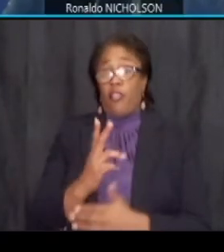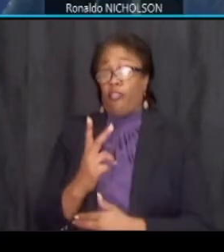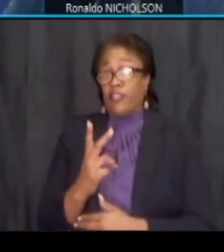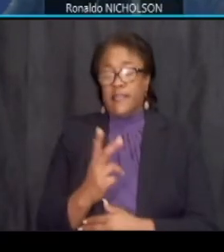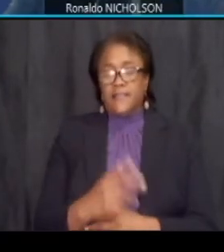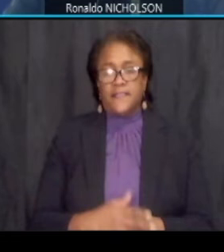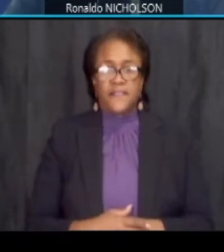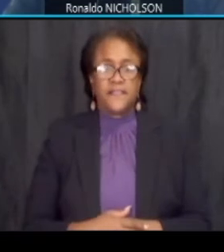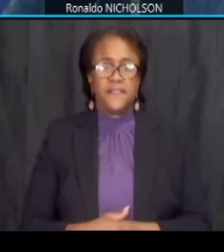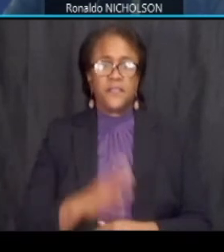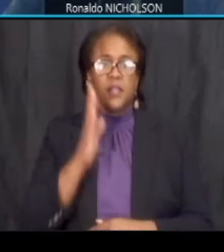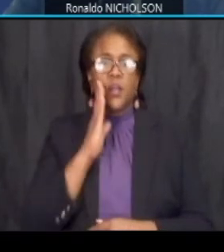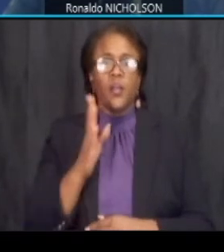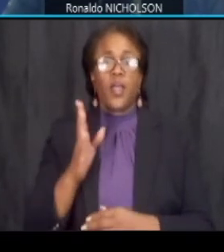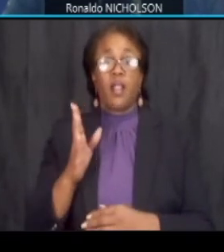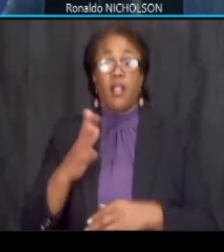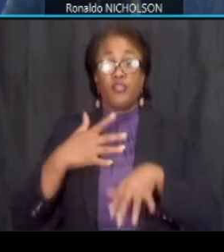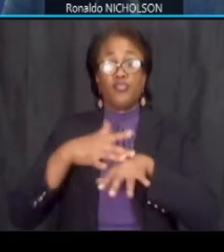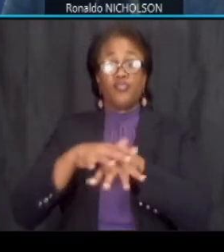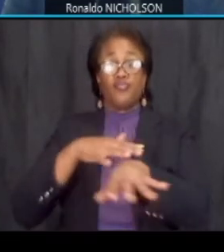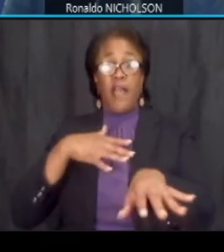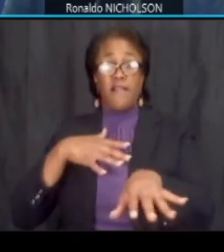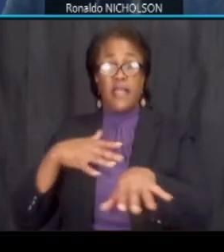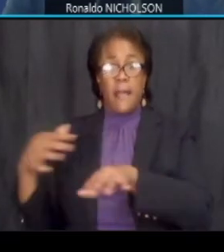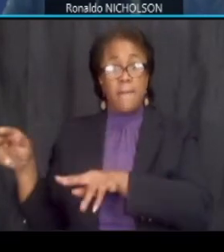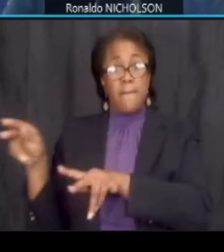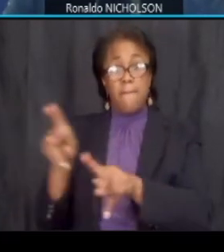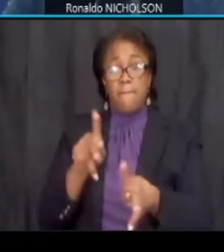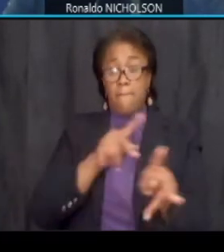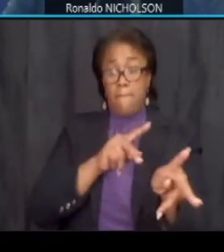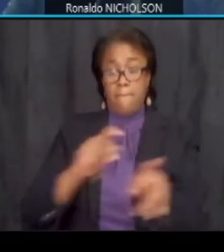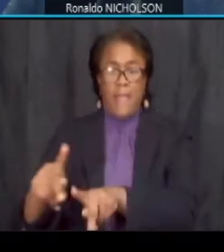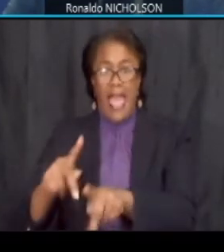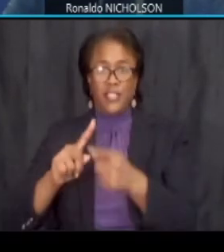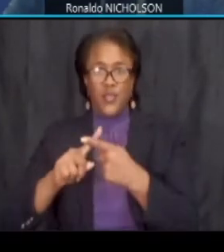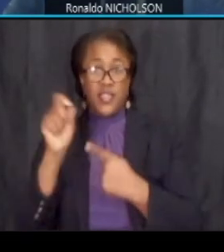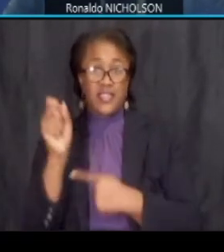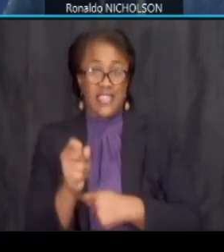we will shift traffic back to the south side as we finalize those improvements